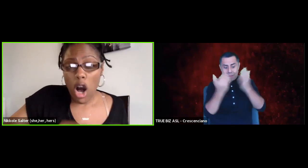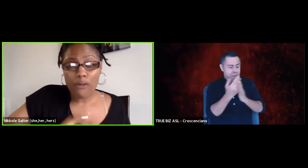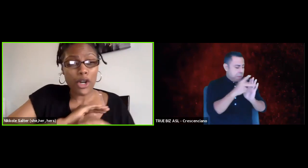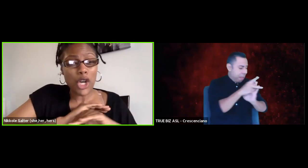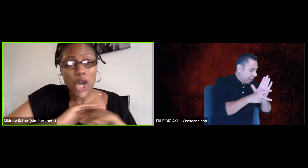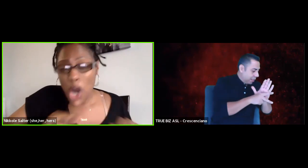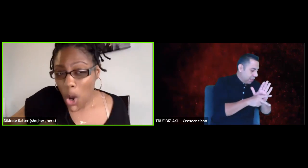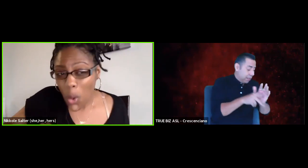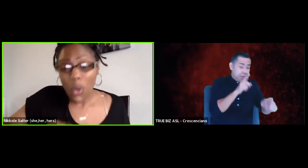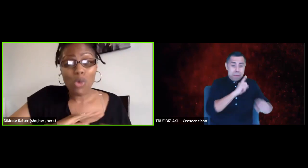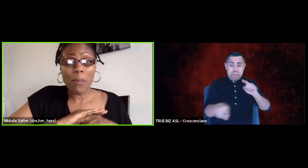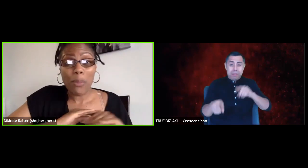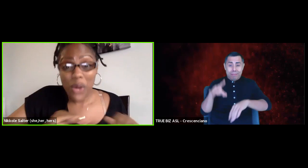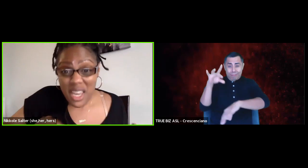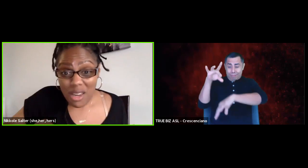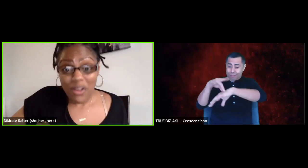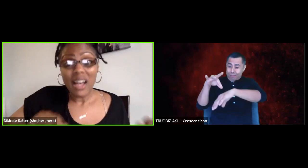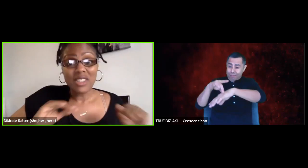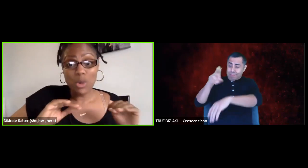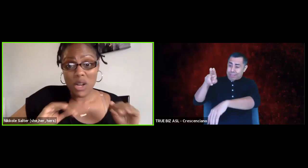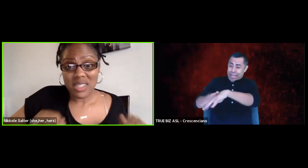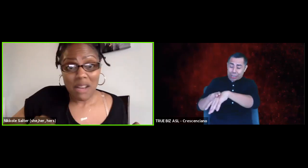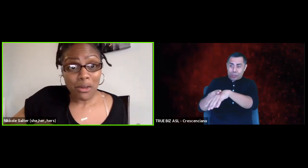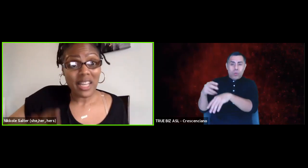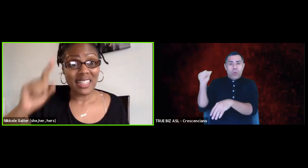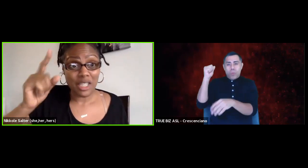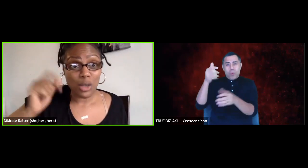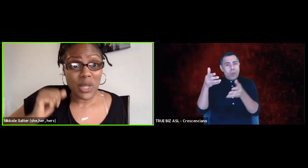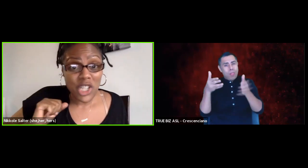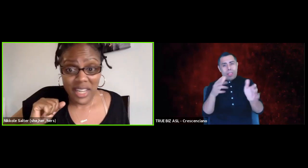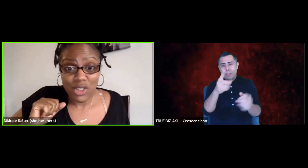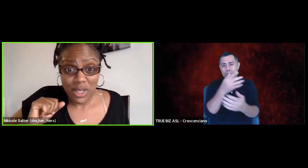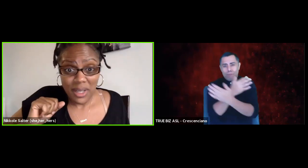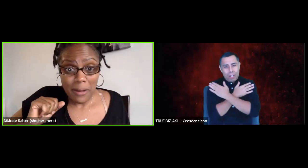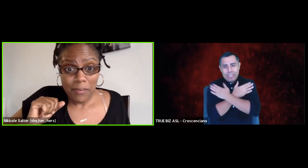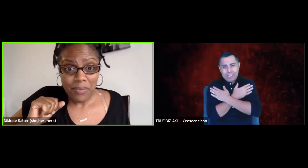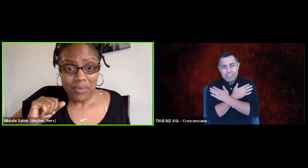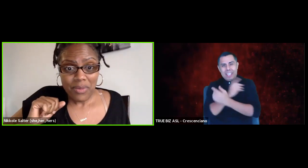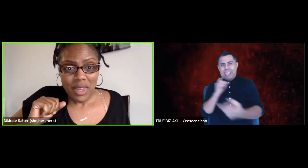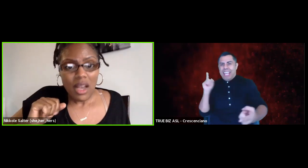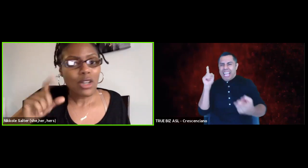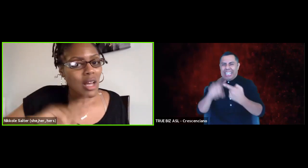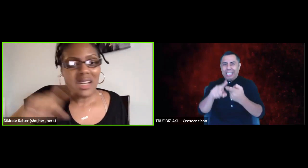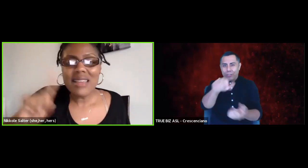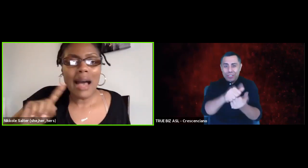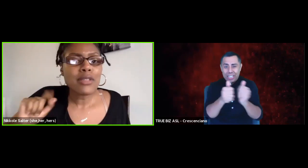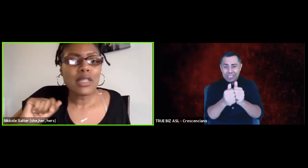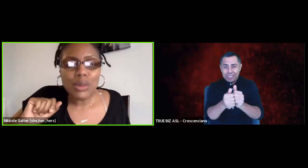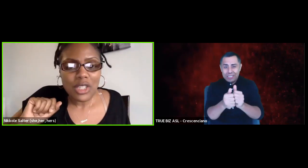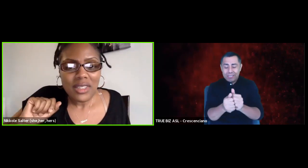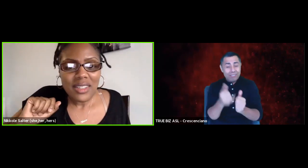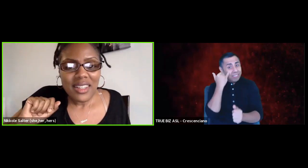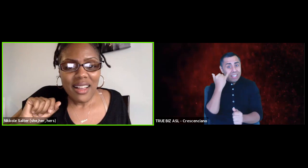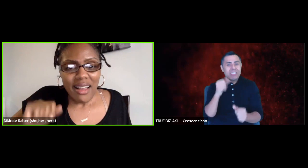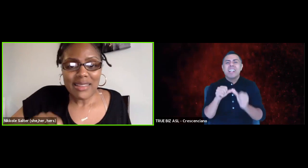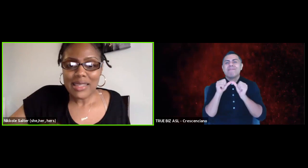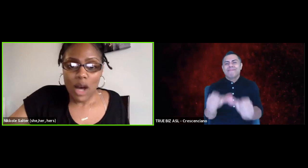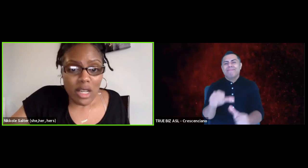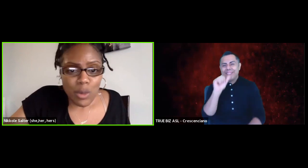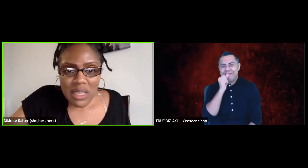but Nature will offer no reprieve to our suffering until we change. Her law is absolute.